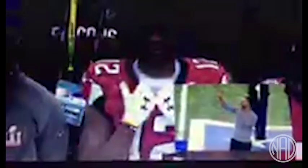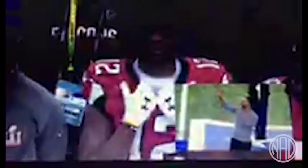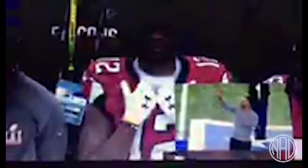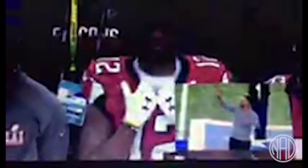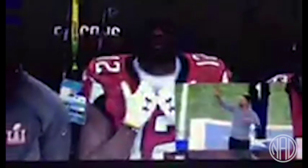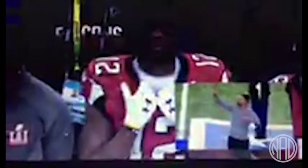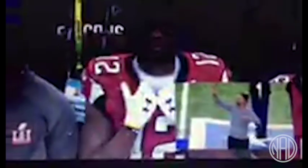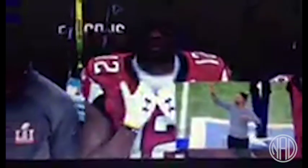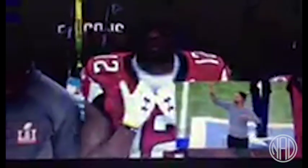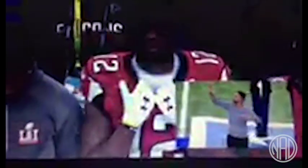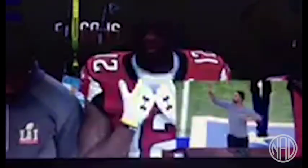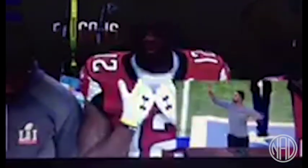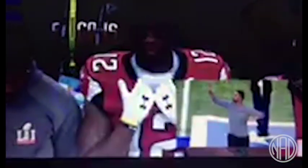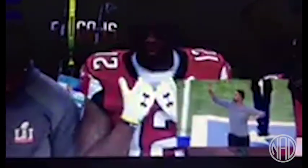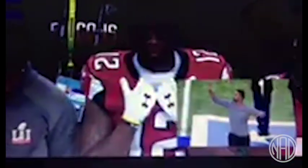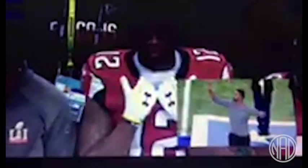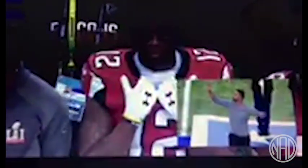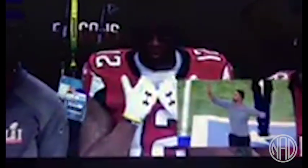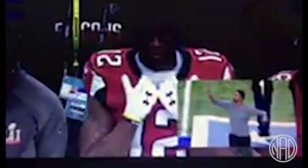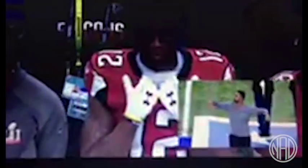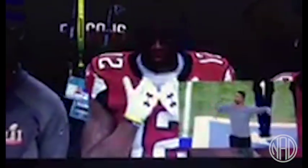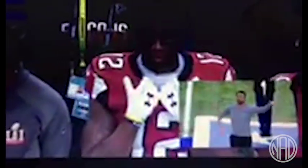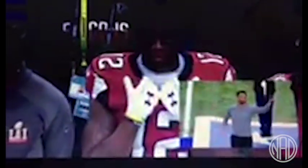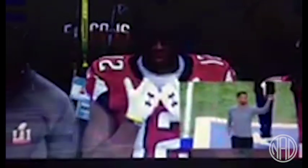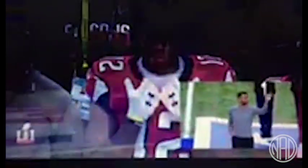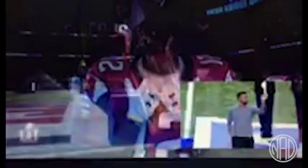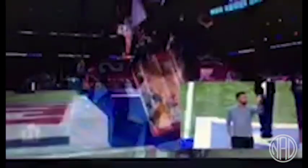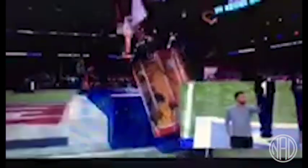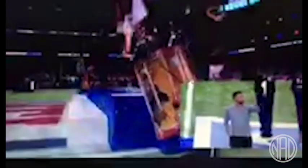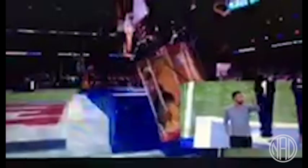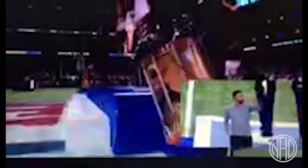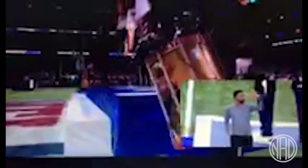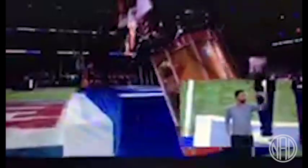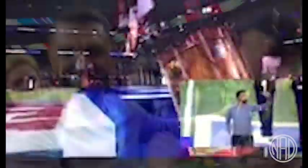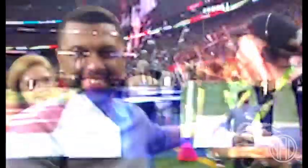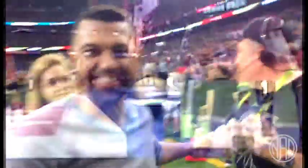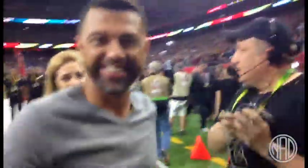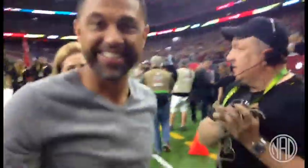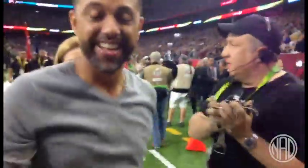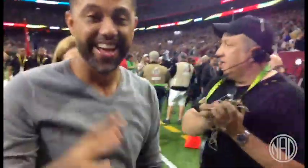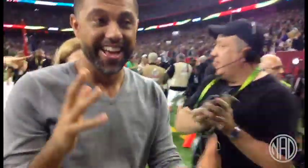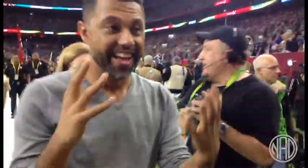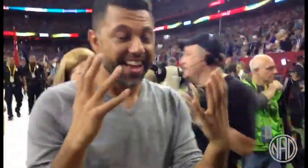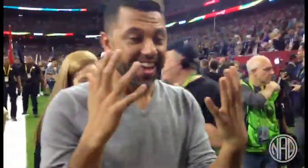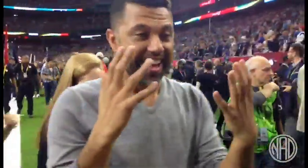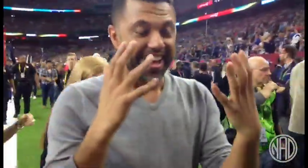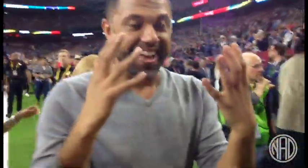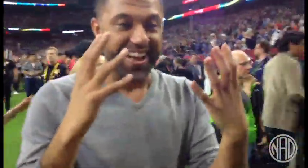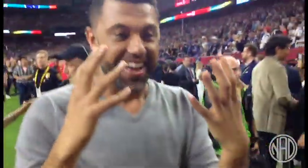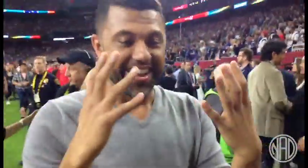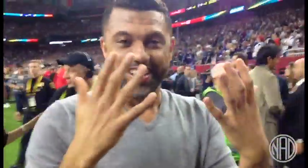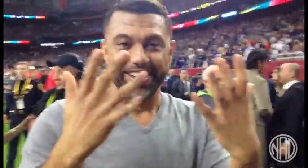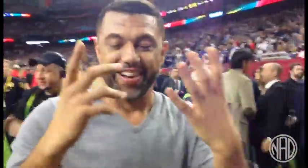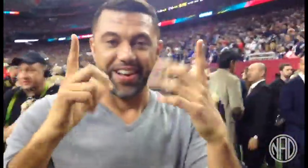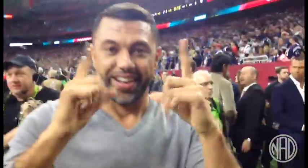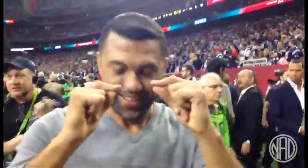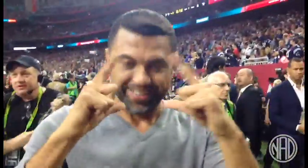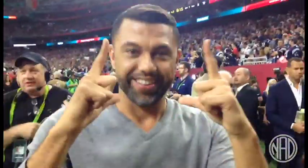What so proudly we hailed at the twilight's last gleaming And just like that, I'm done.